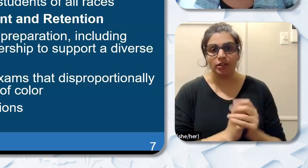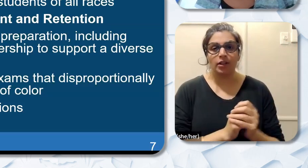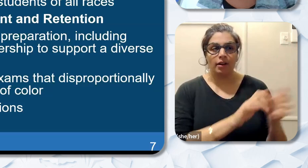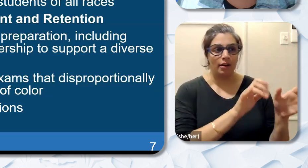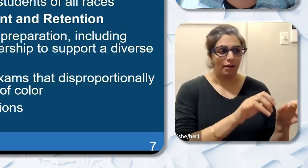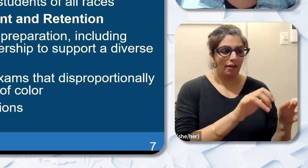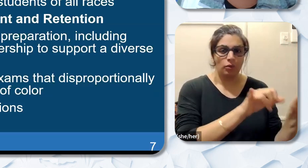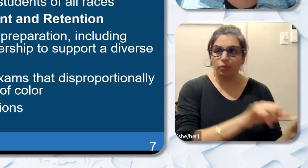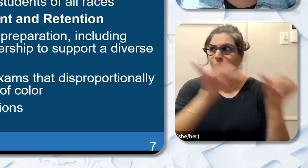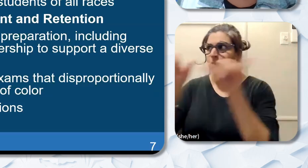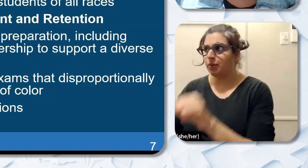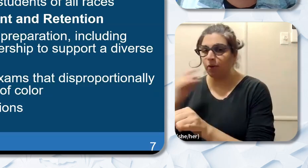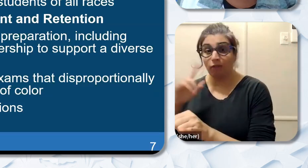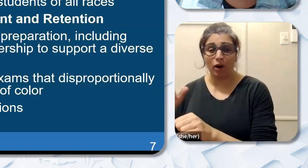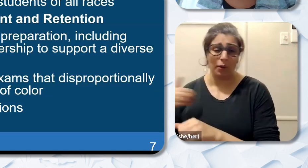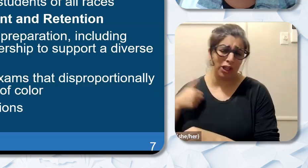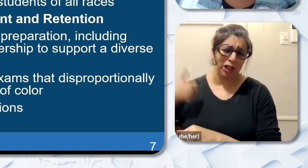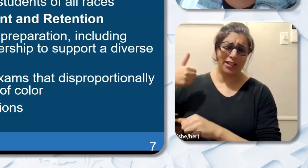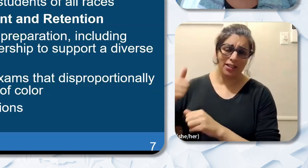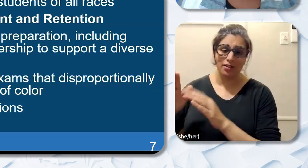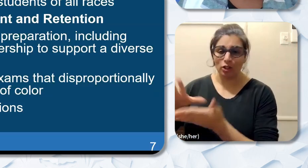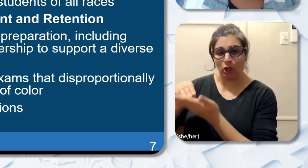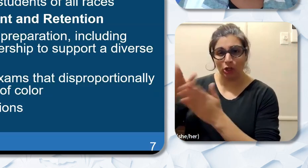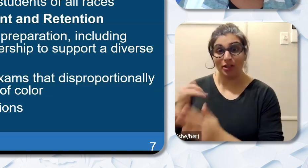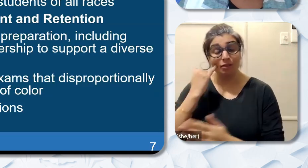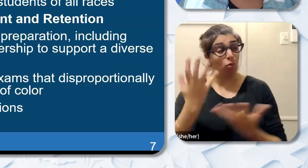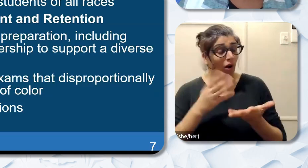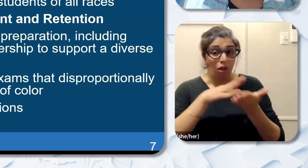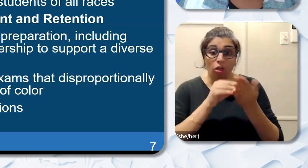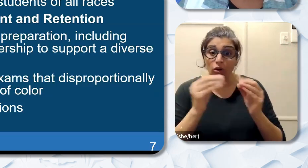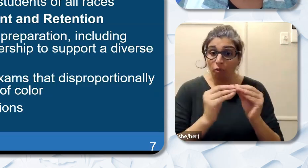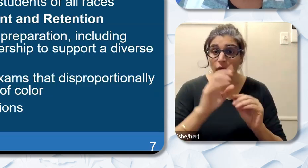youngest learners. If you want to learn more about this research conducted by the Learning Policy